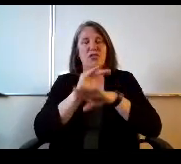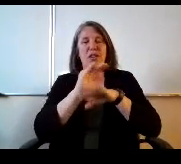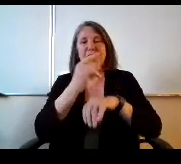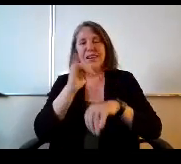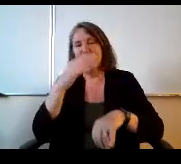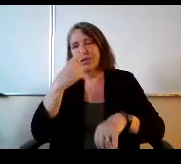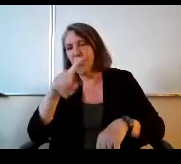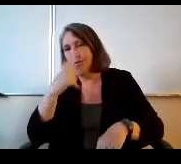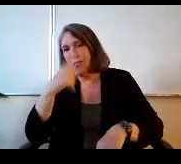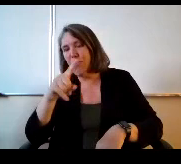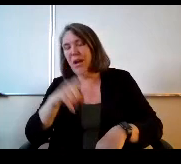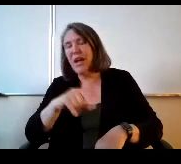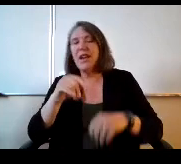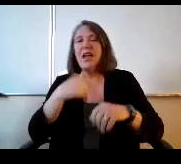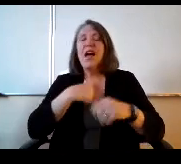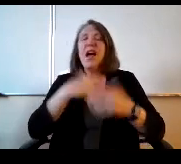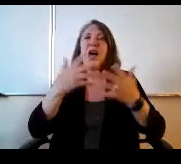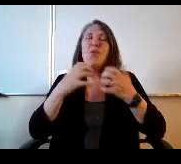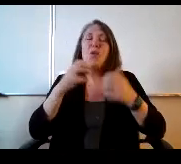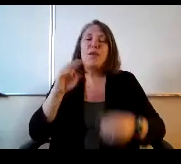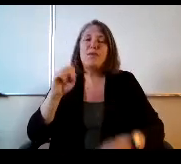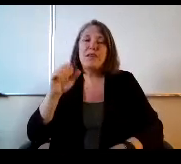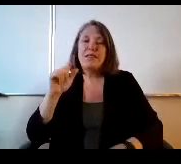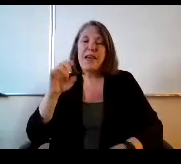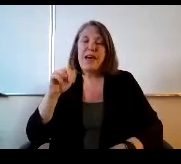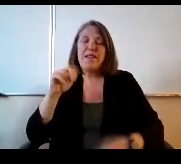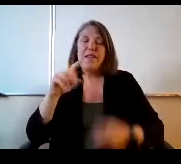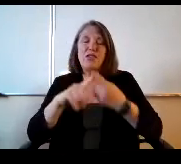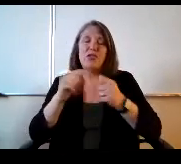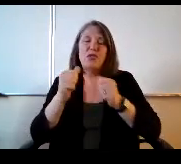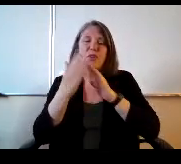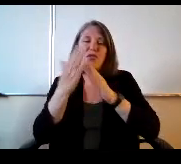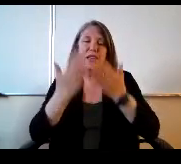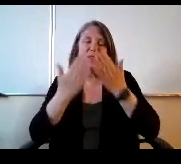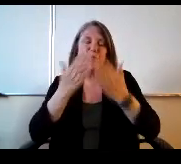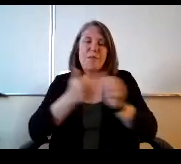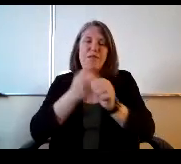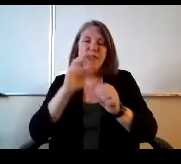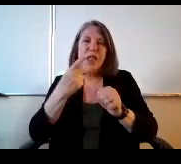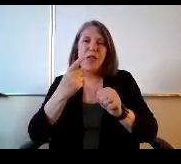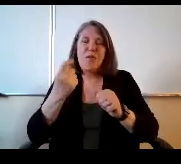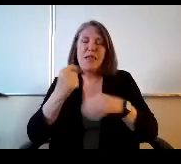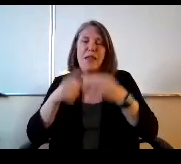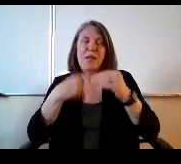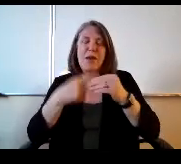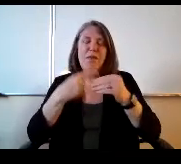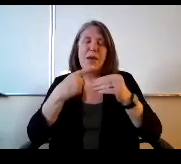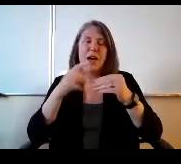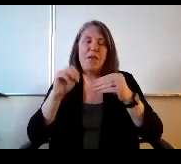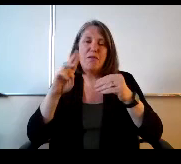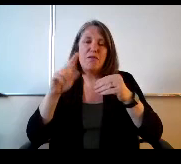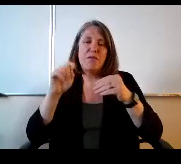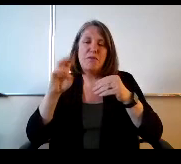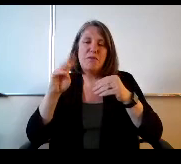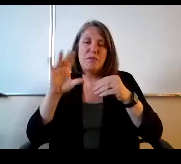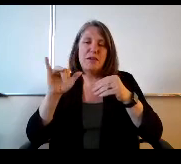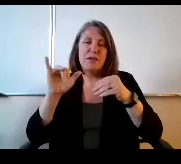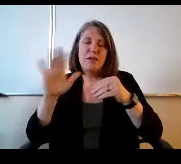If you don't. If you don't mind because I'd like to Miss Allen to address. Maybe follow up a little bit on Mr Tim